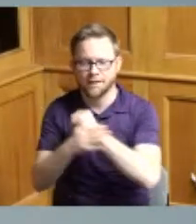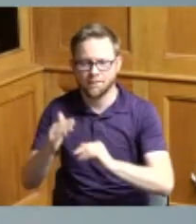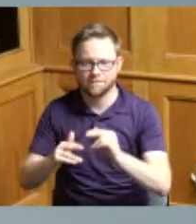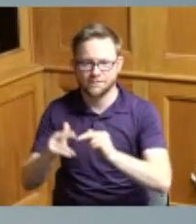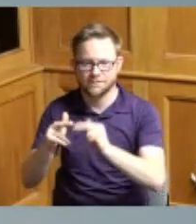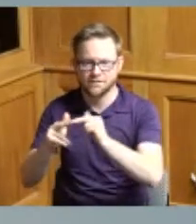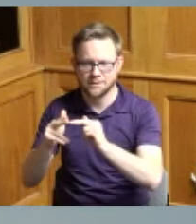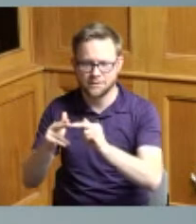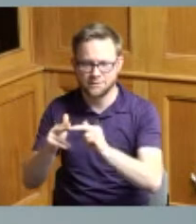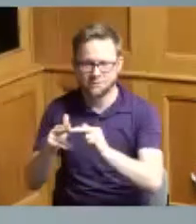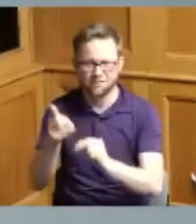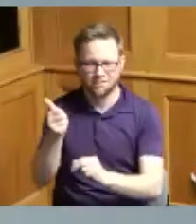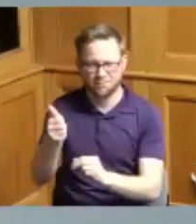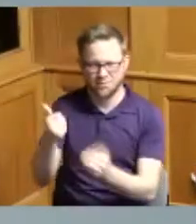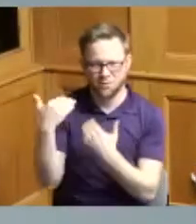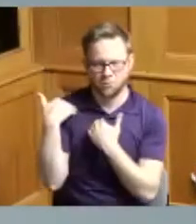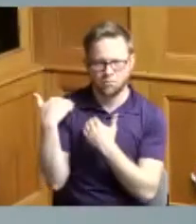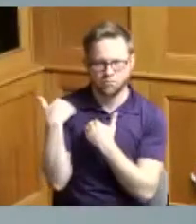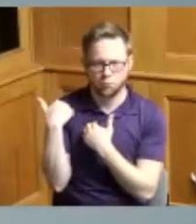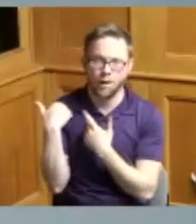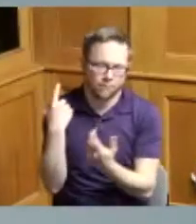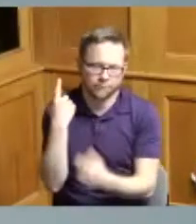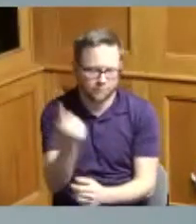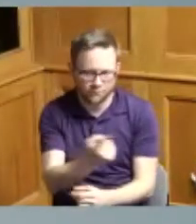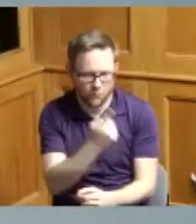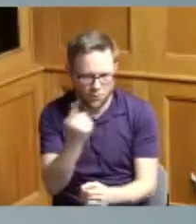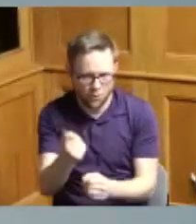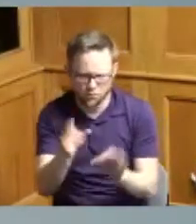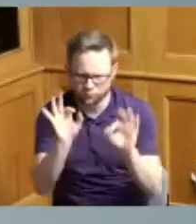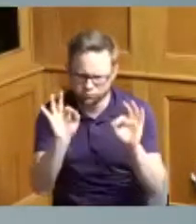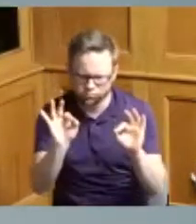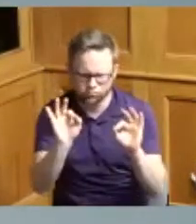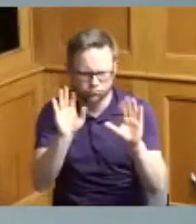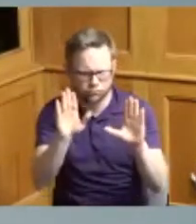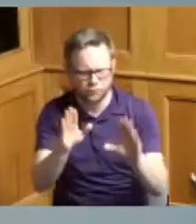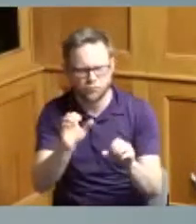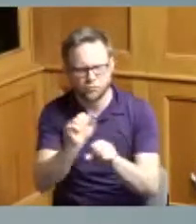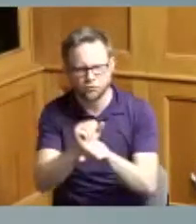to deal typically they they always do a great job clearing paths to the buildings and everything and